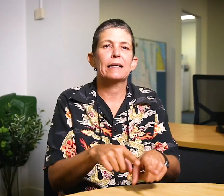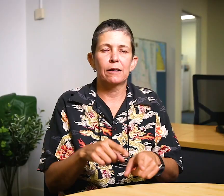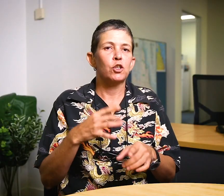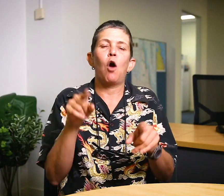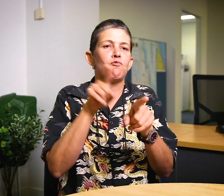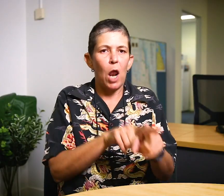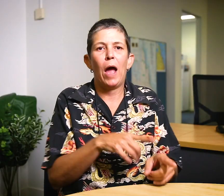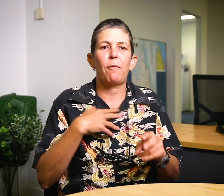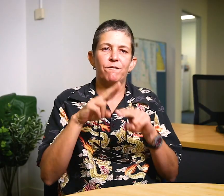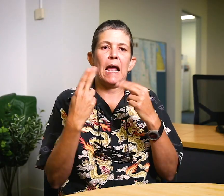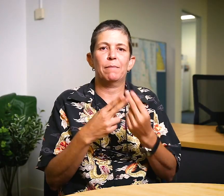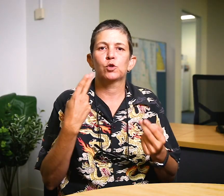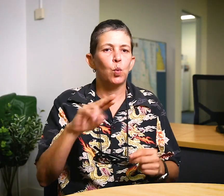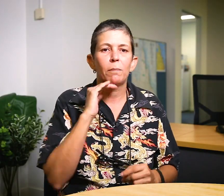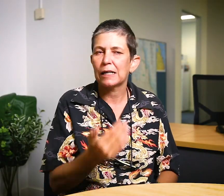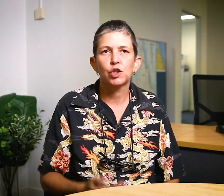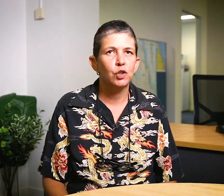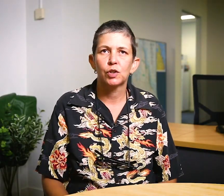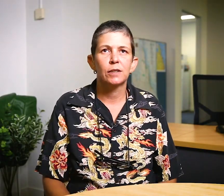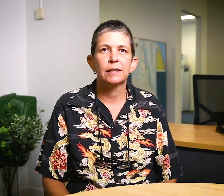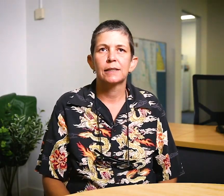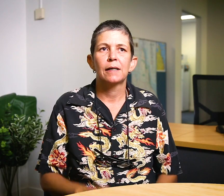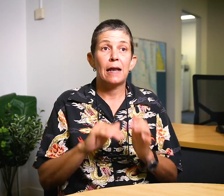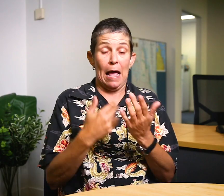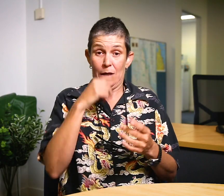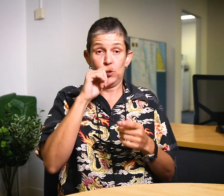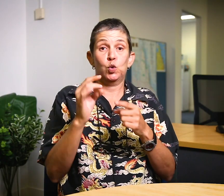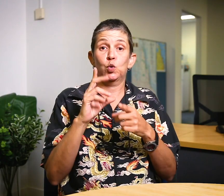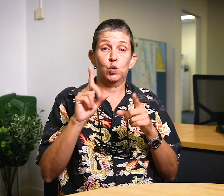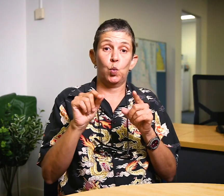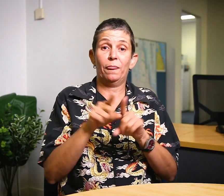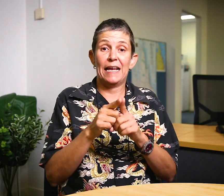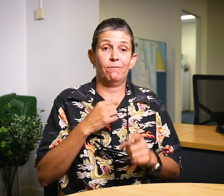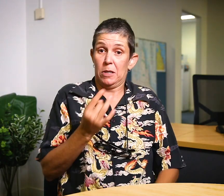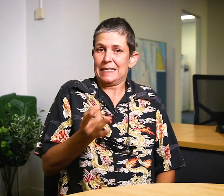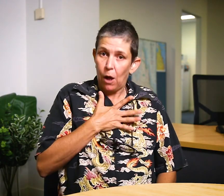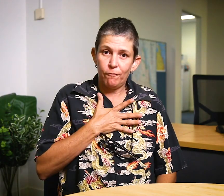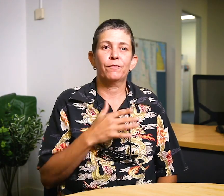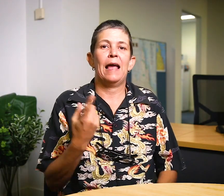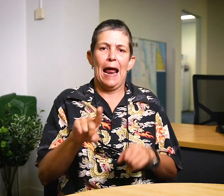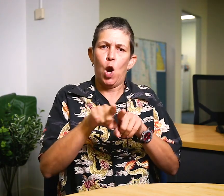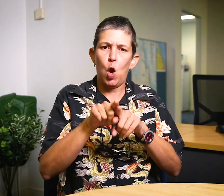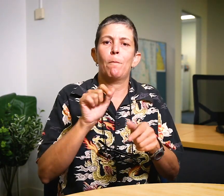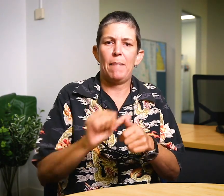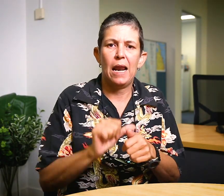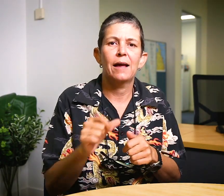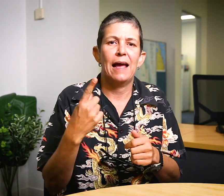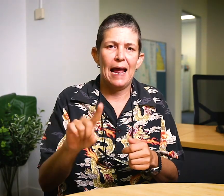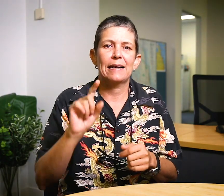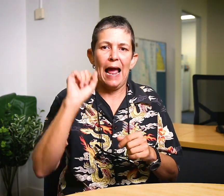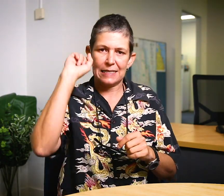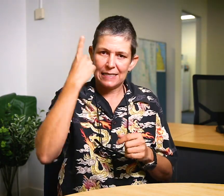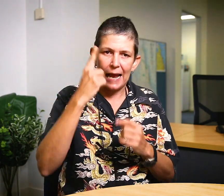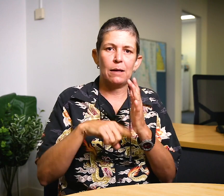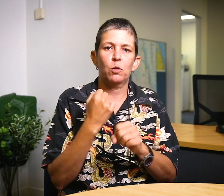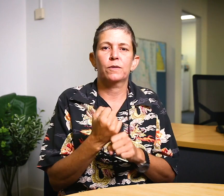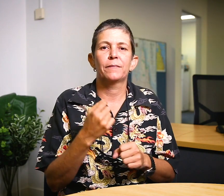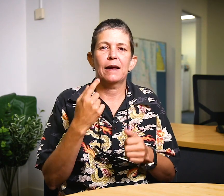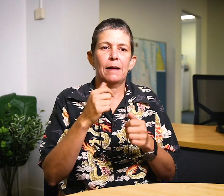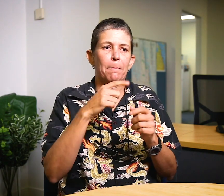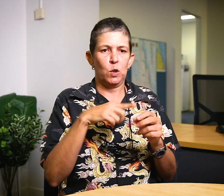I don’t rely on my family a lot, because I am becoming independent through learning and understanding.